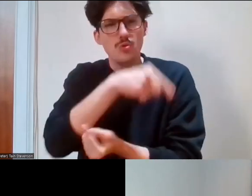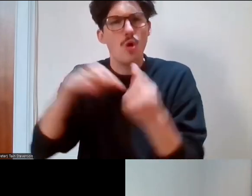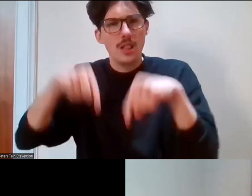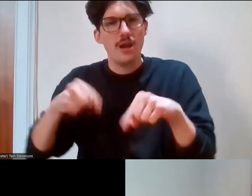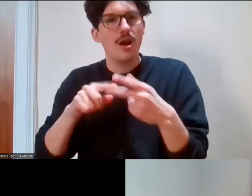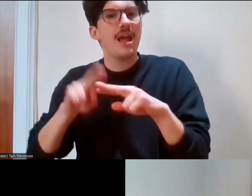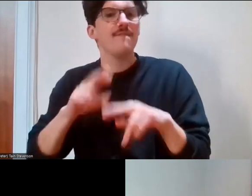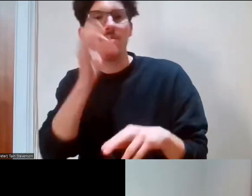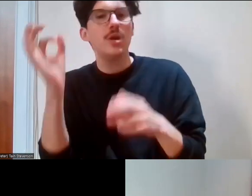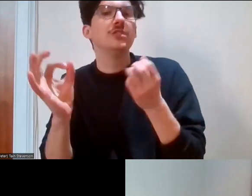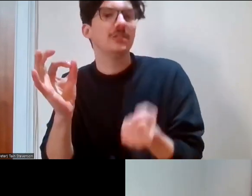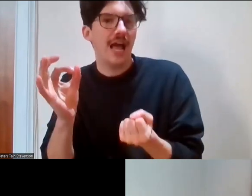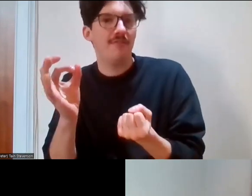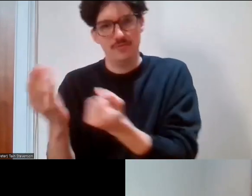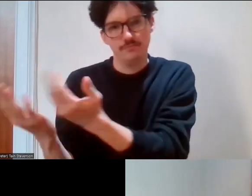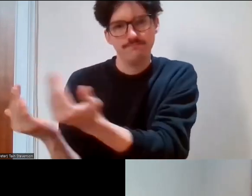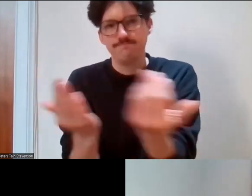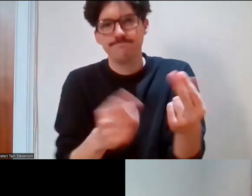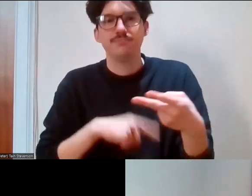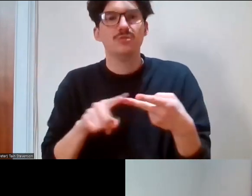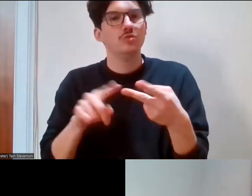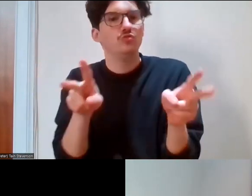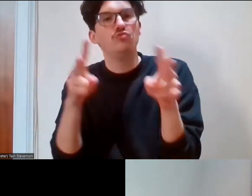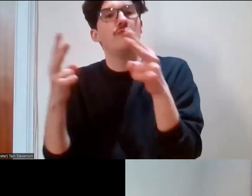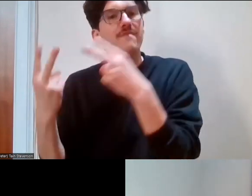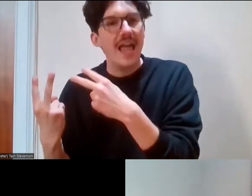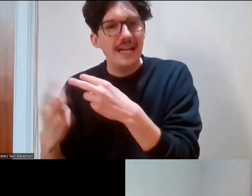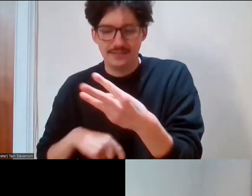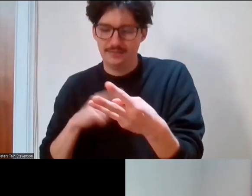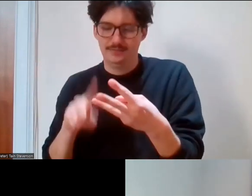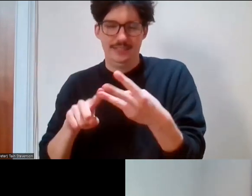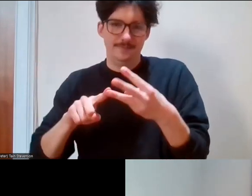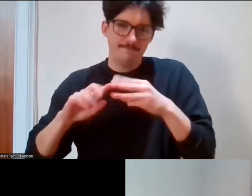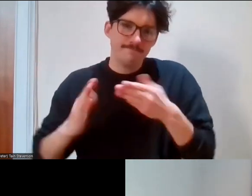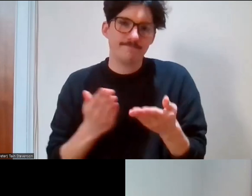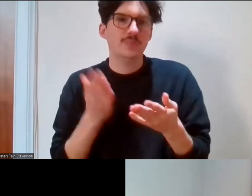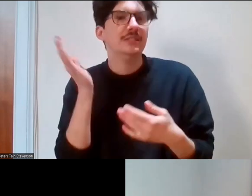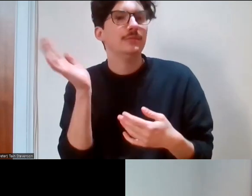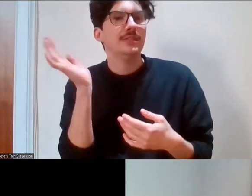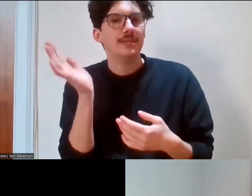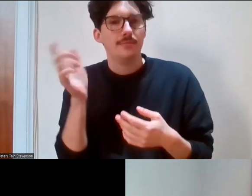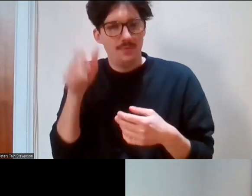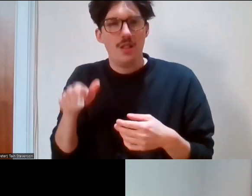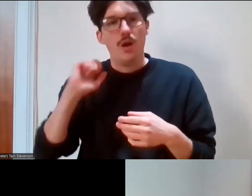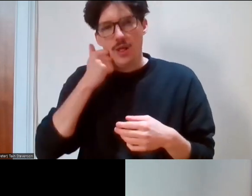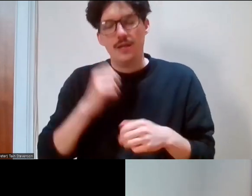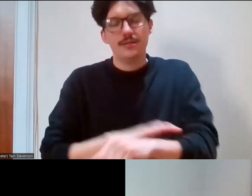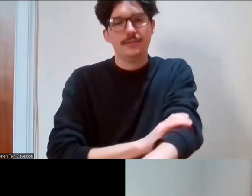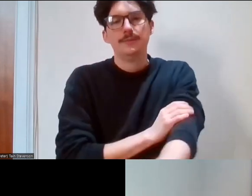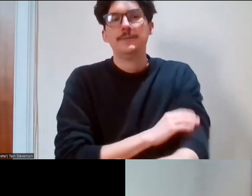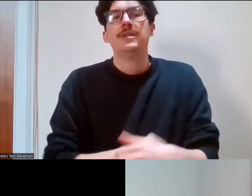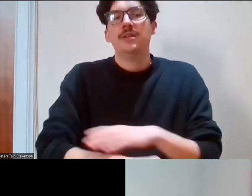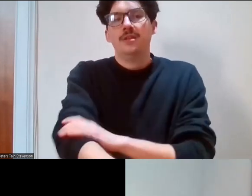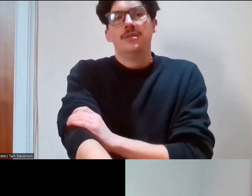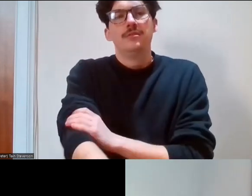to reflect and to hear from our stellar list of speakers. We are hosting this session on Zoom,